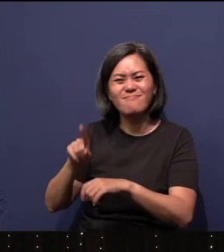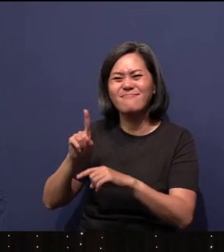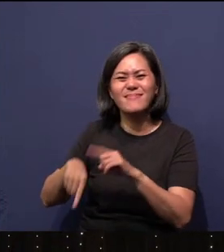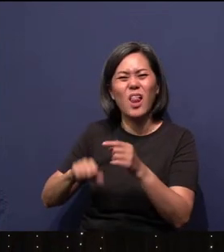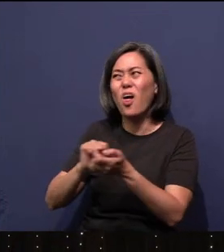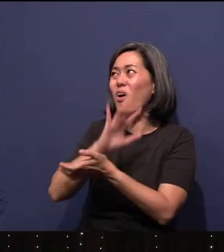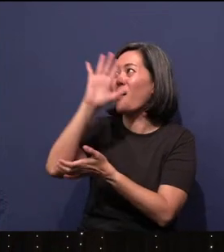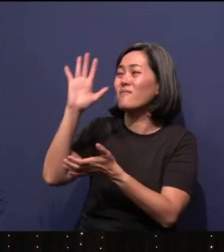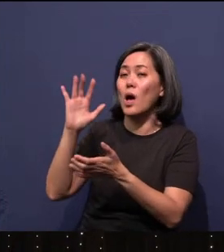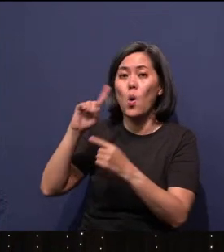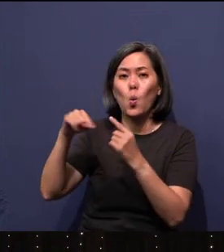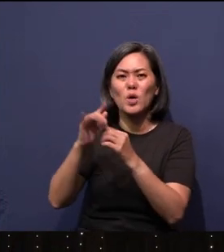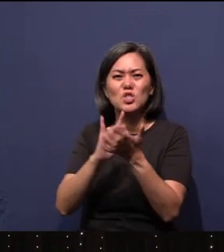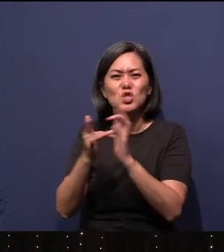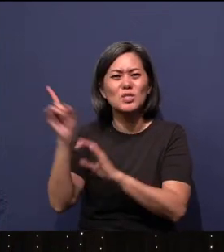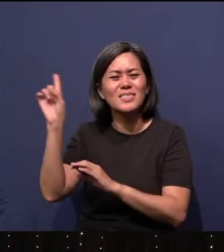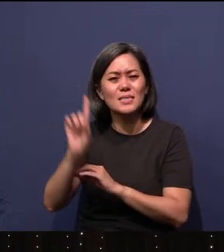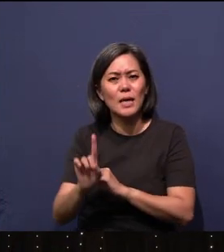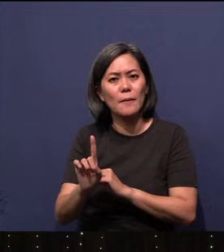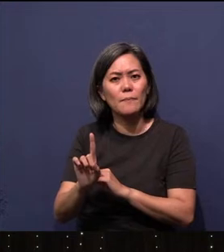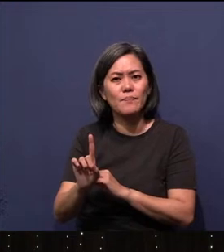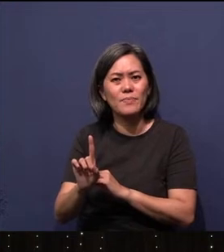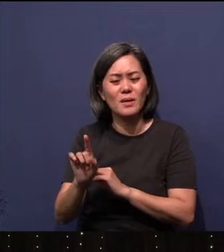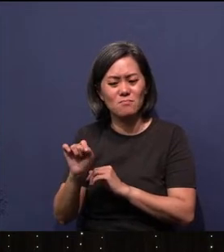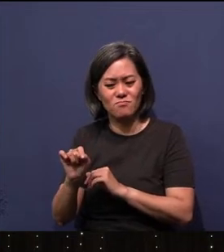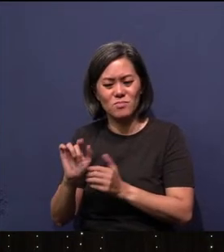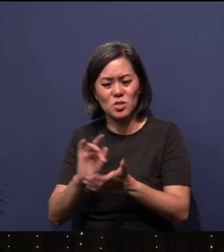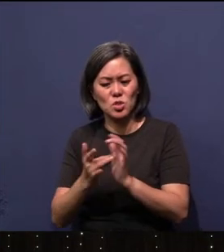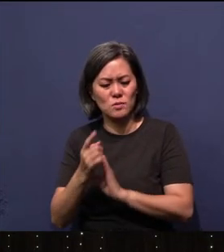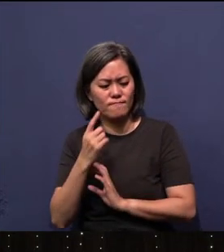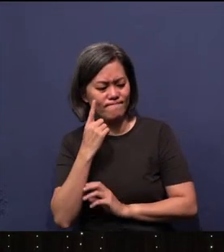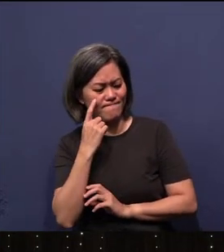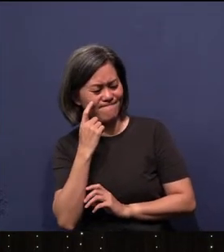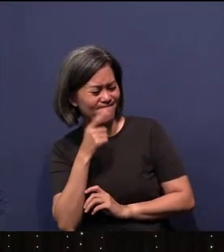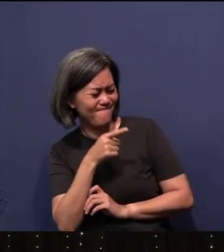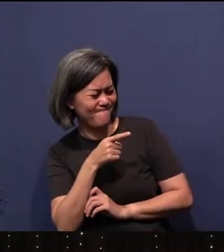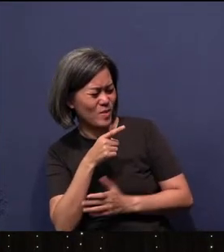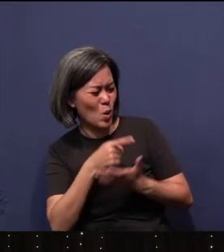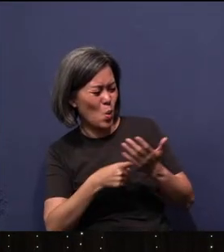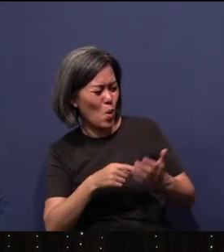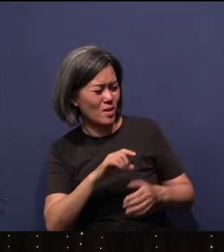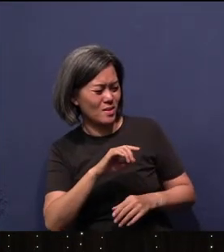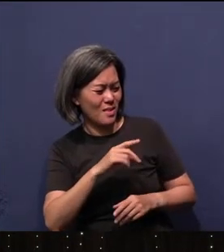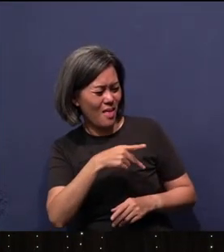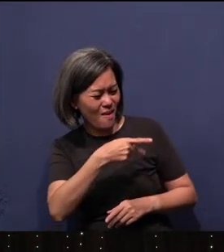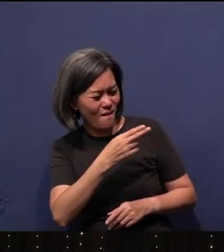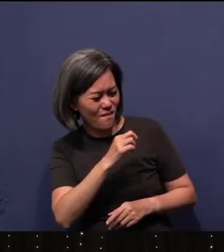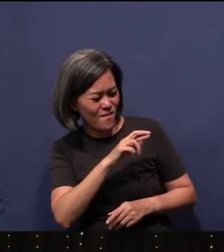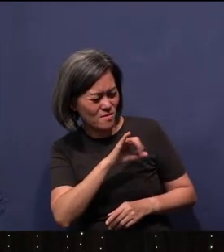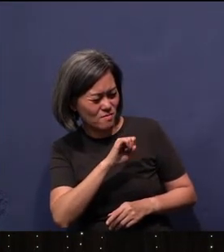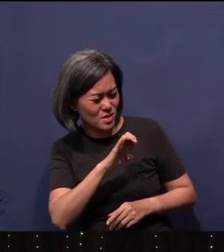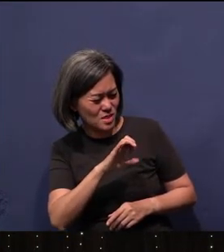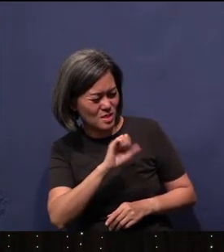In fact when Jesus came, He was skeptical about what the Pharisees and the Sadducees were doing. They thought they were glorifying God. But no.